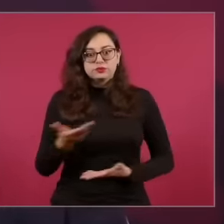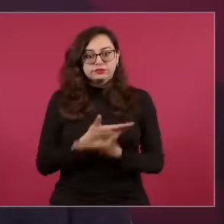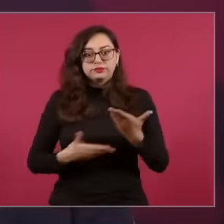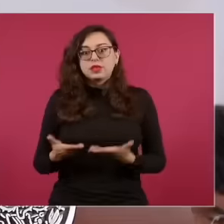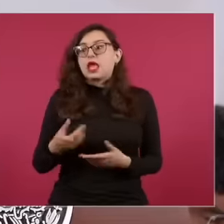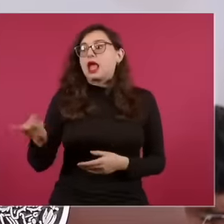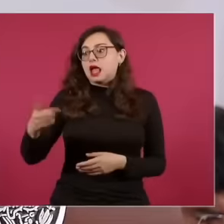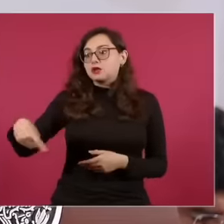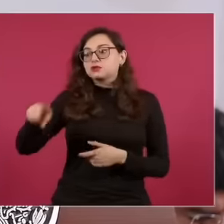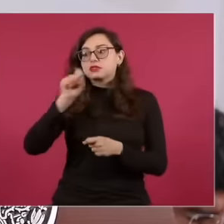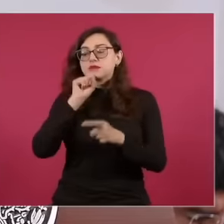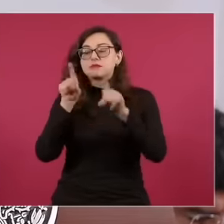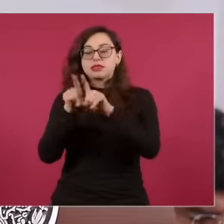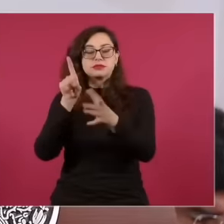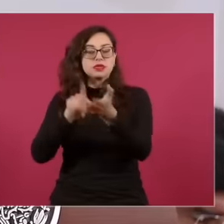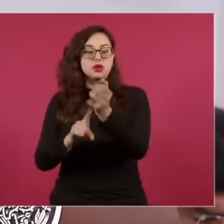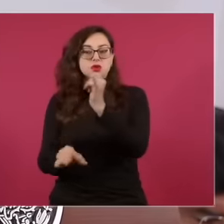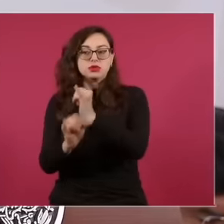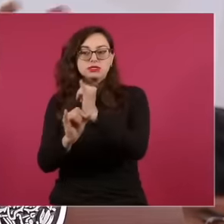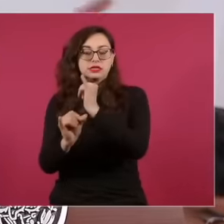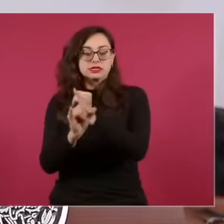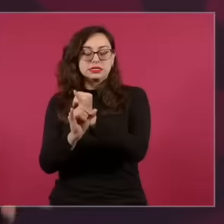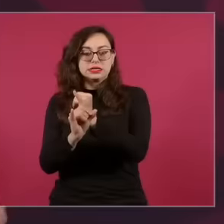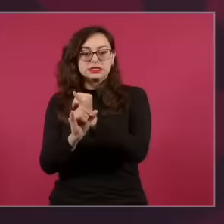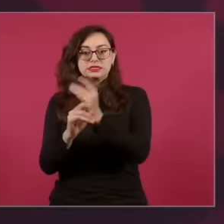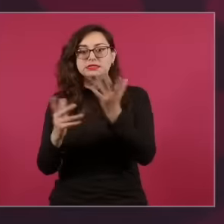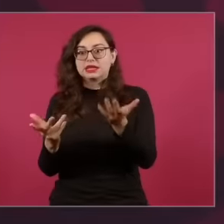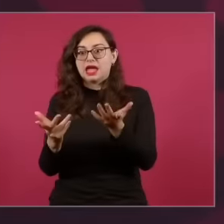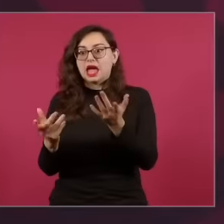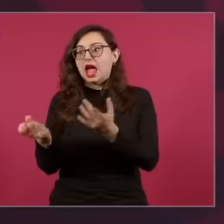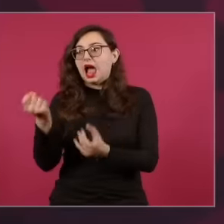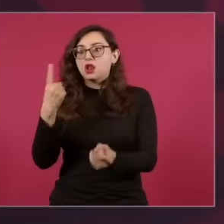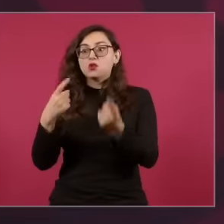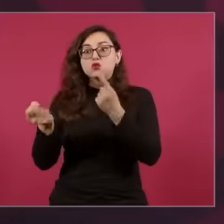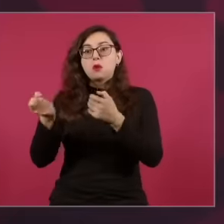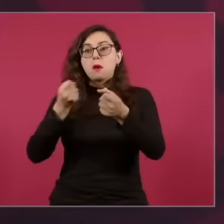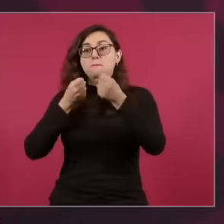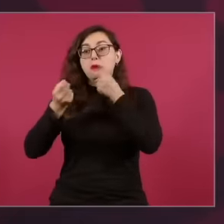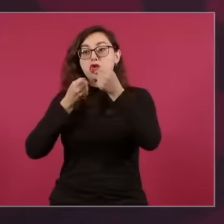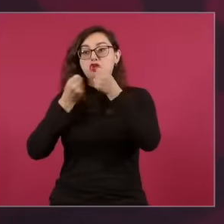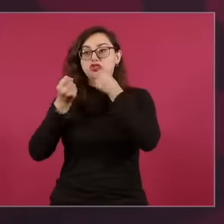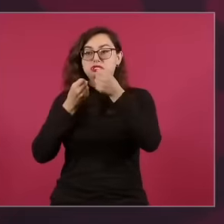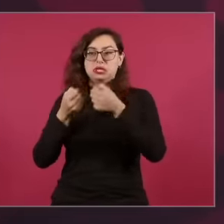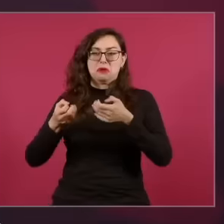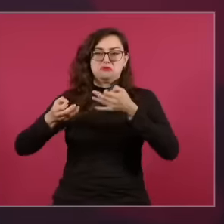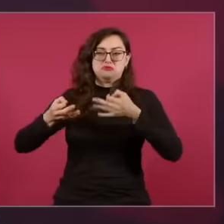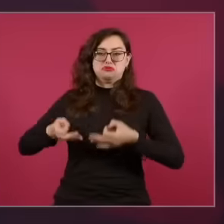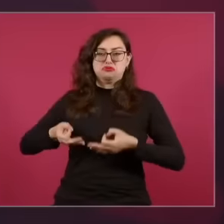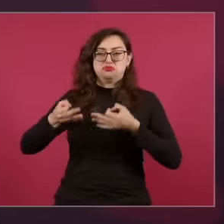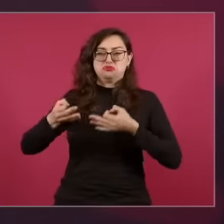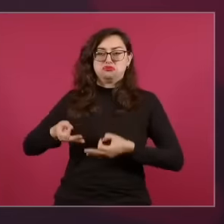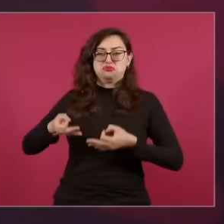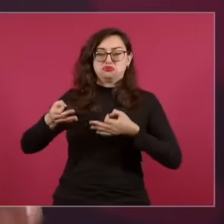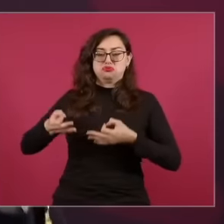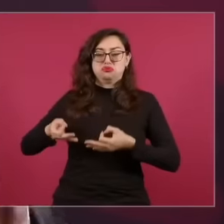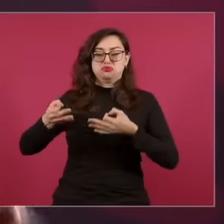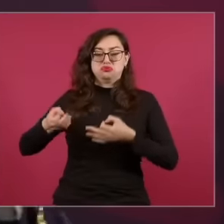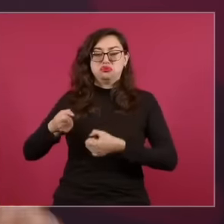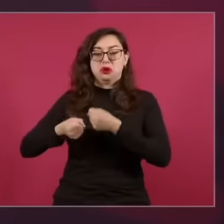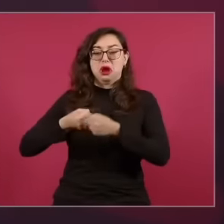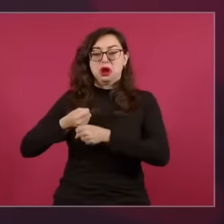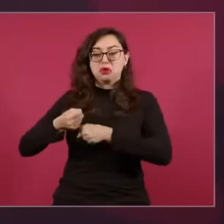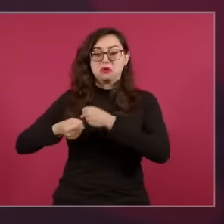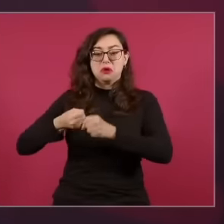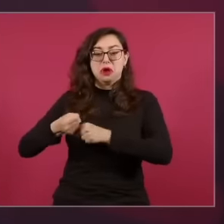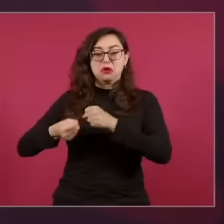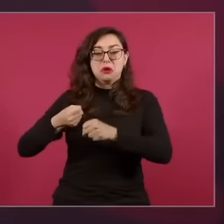the media, some of them are already YouTubers after decades of being glued to the